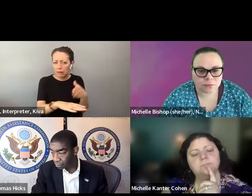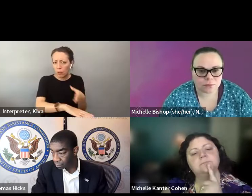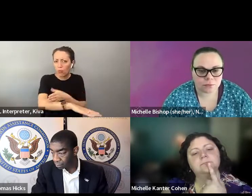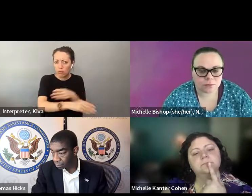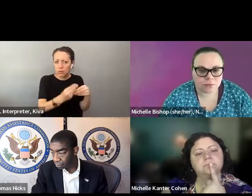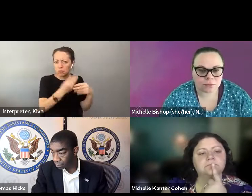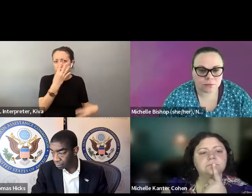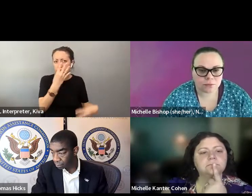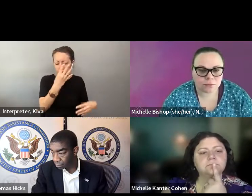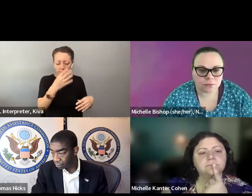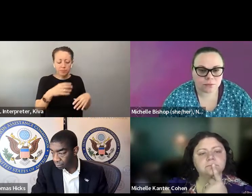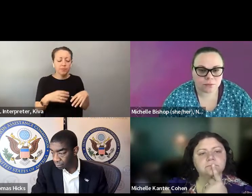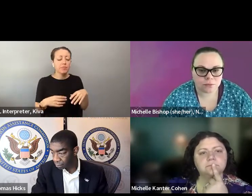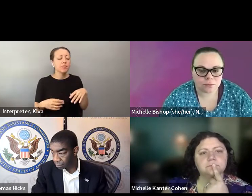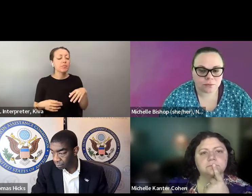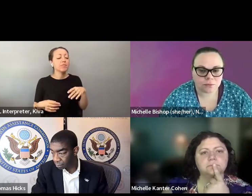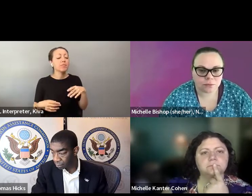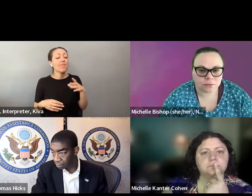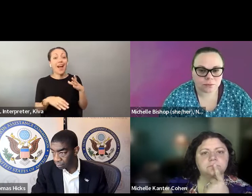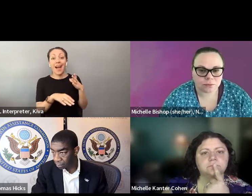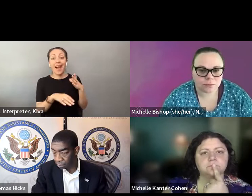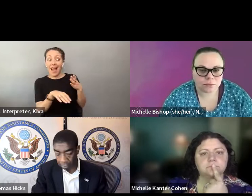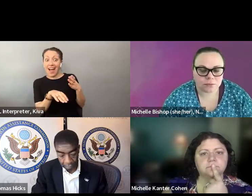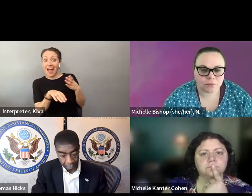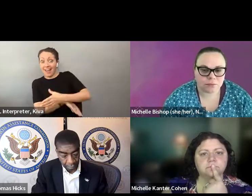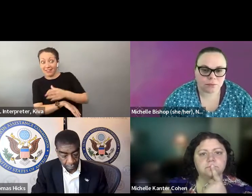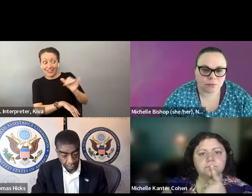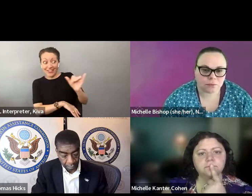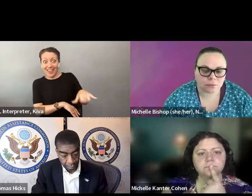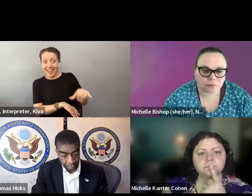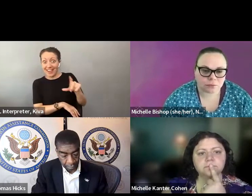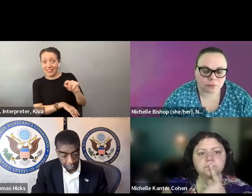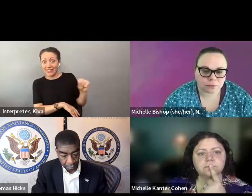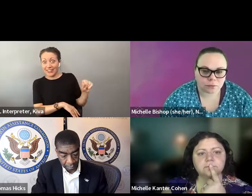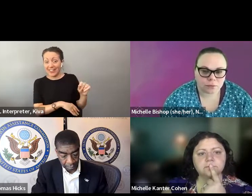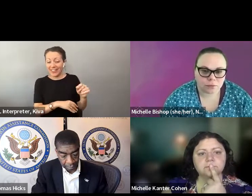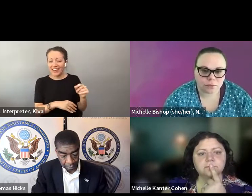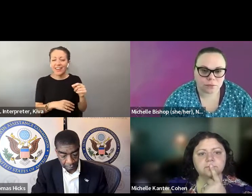voting made more accessible. And there were a lot of